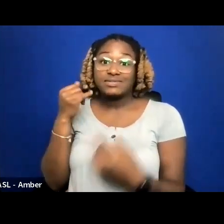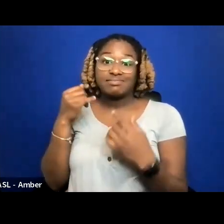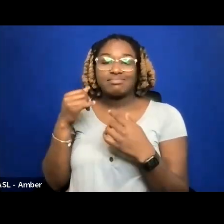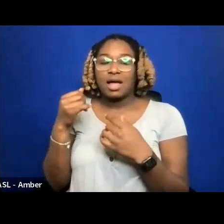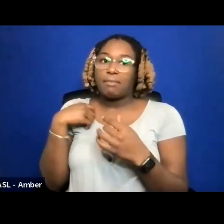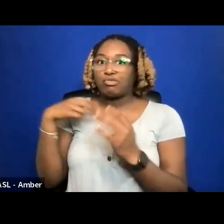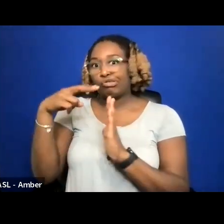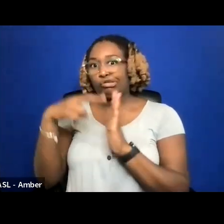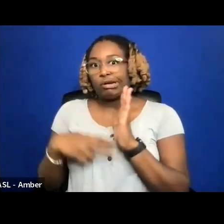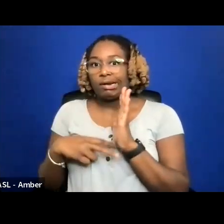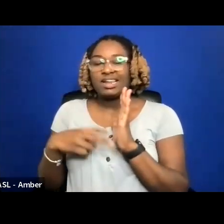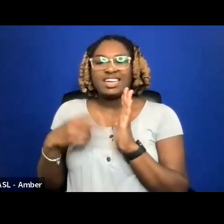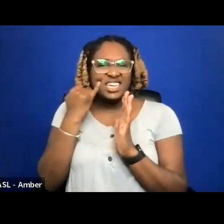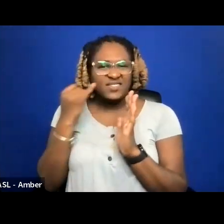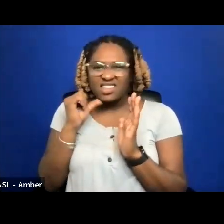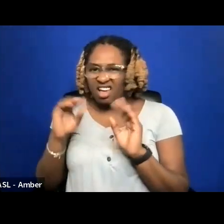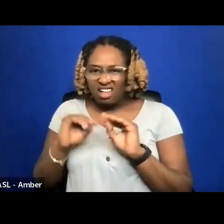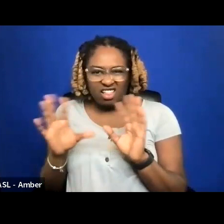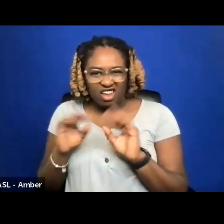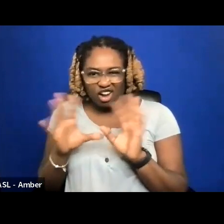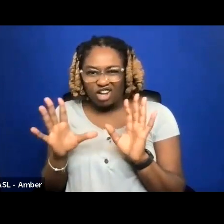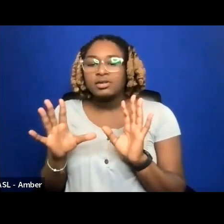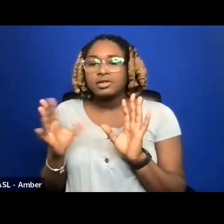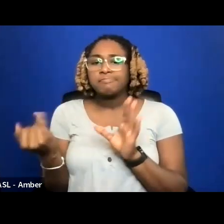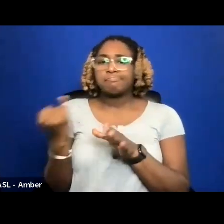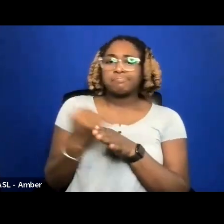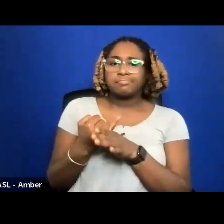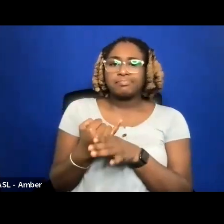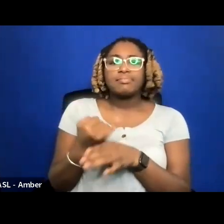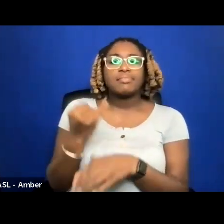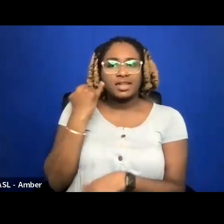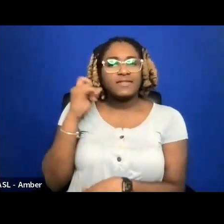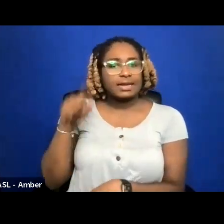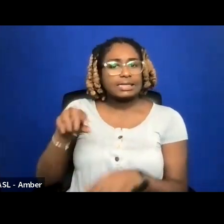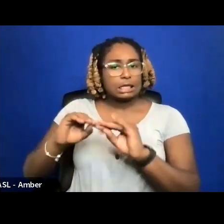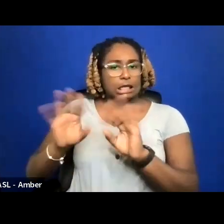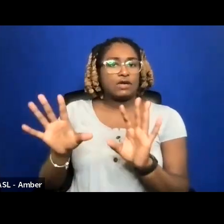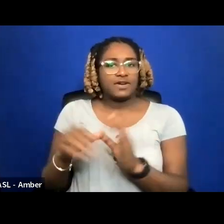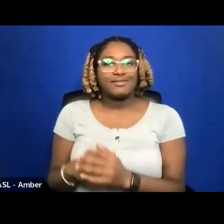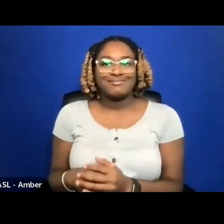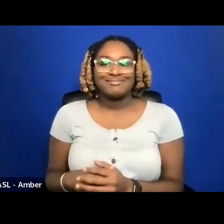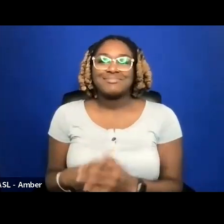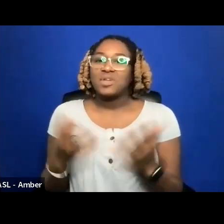UNCLEAR SHE INTERRUPT ME IF I NEED TO CLARIFY. I WANT EVERYONE TO BE SURE THEY CAN FOLLOW.